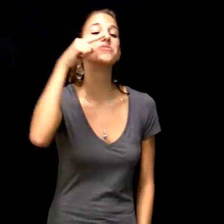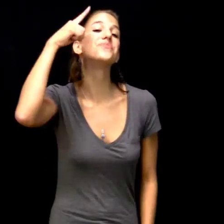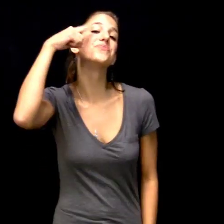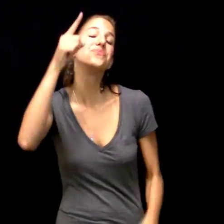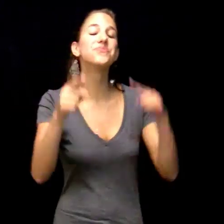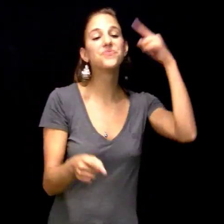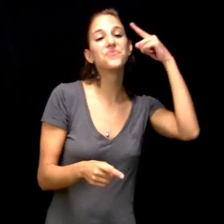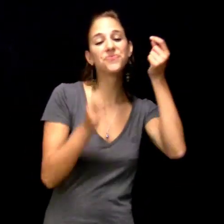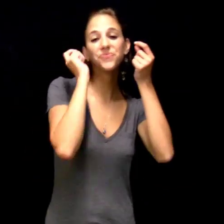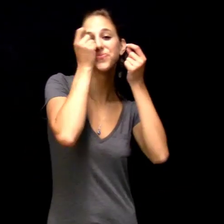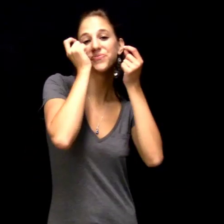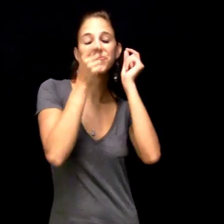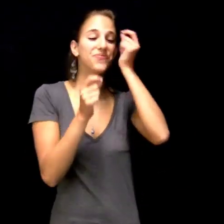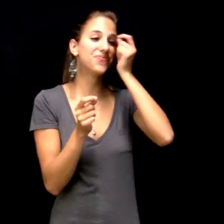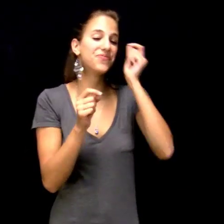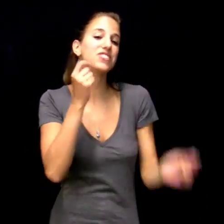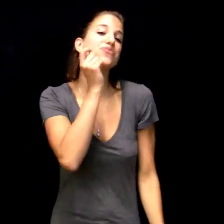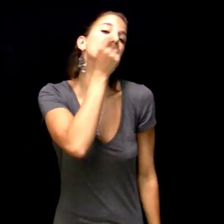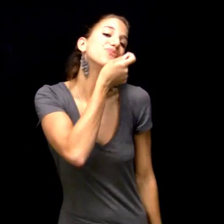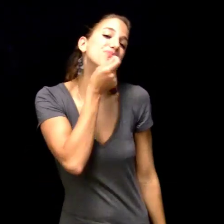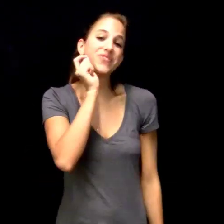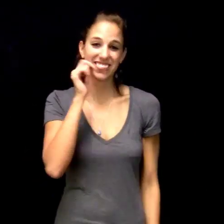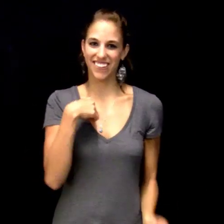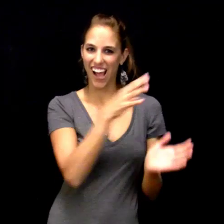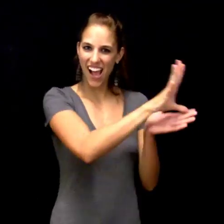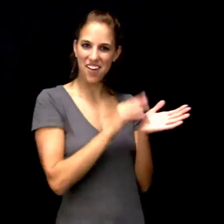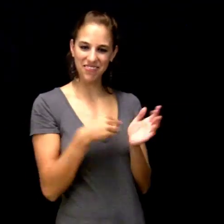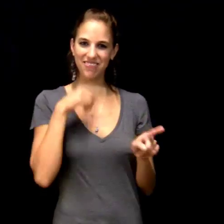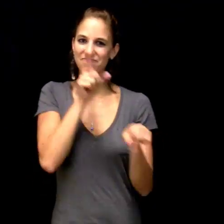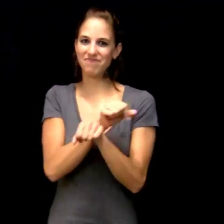is putting makeup on her face. The signer then depicts the action by imitating how she applied the makeup on